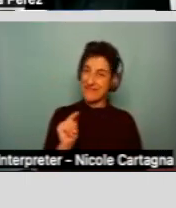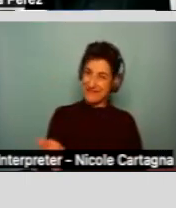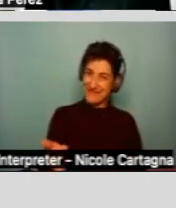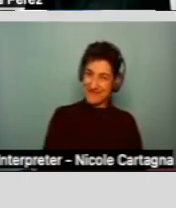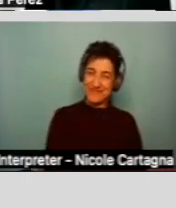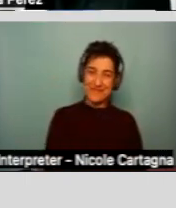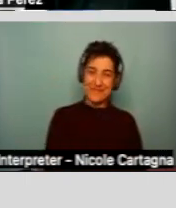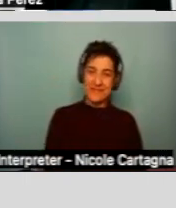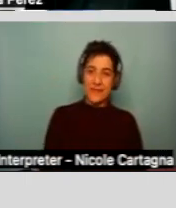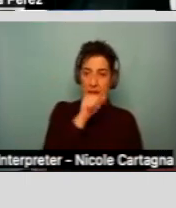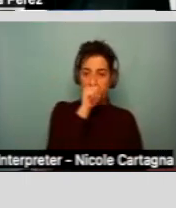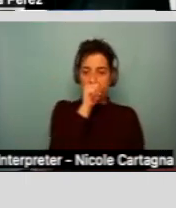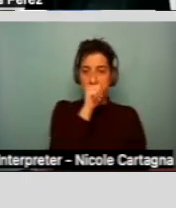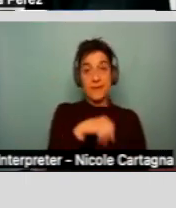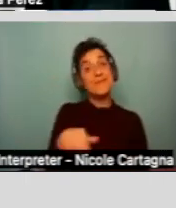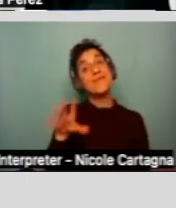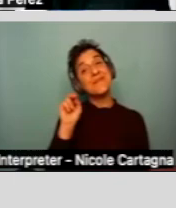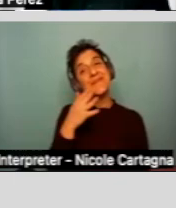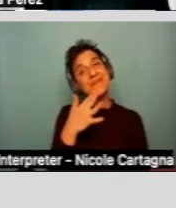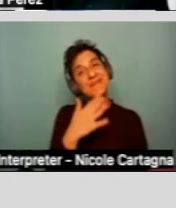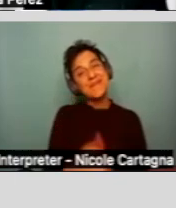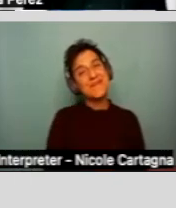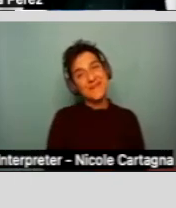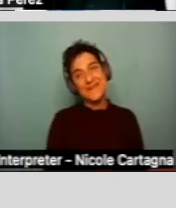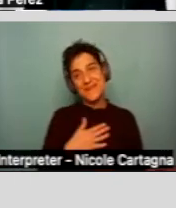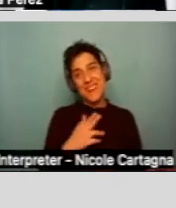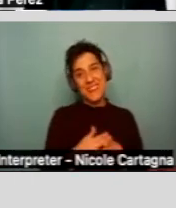Hey, good afternoon, everyone, my name is Fatima Perez, I'm the assistant